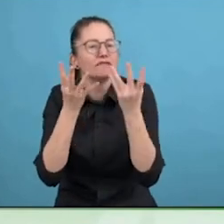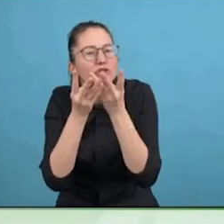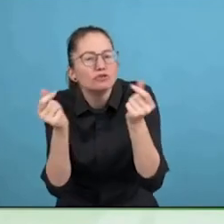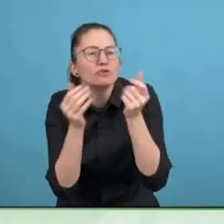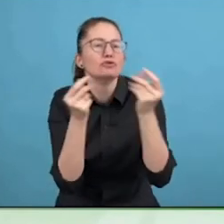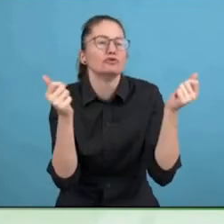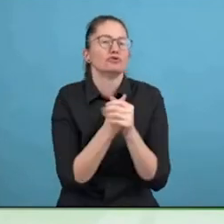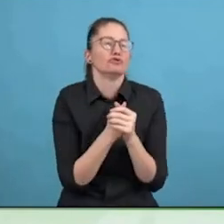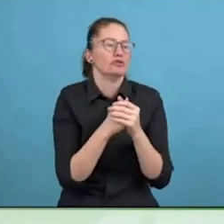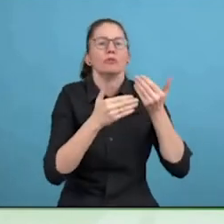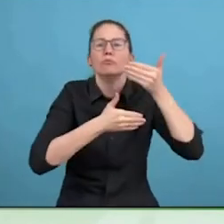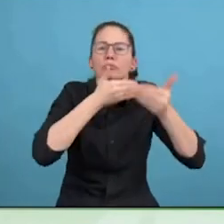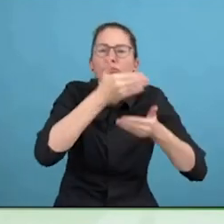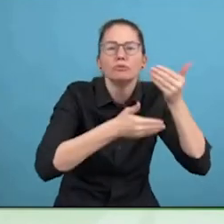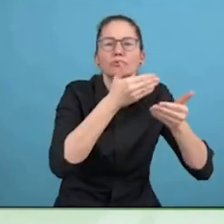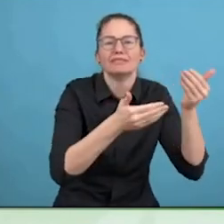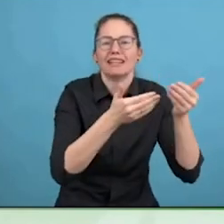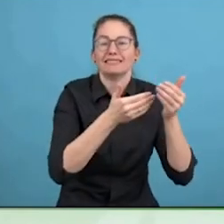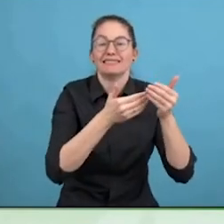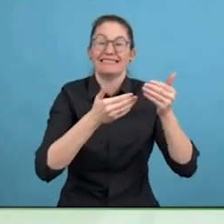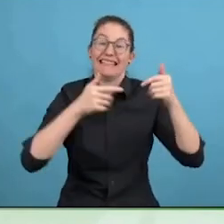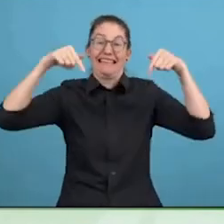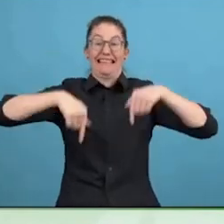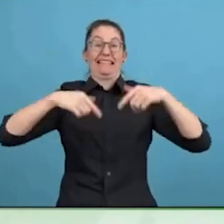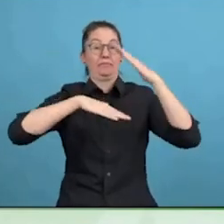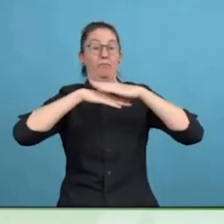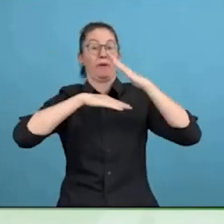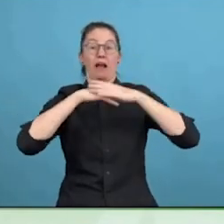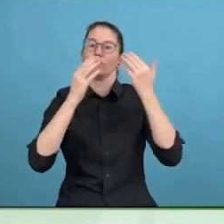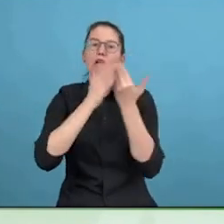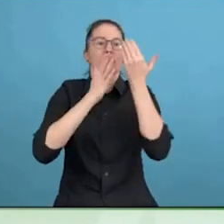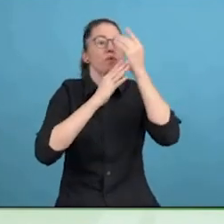we are calling, on innovative solutions hub.